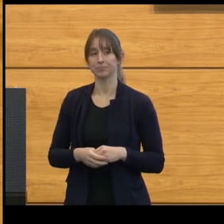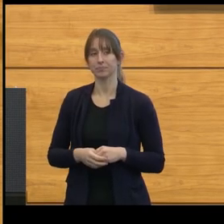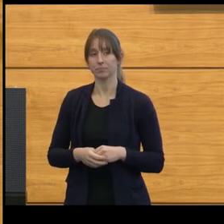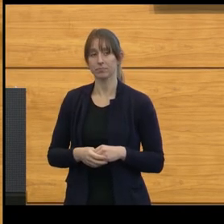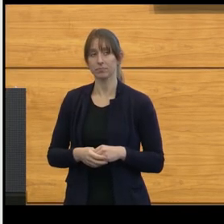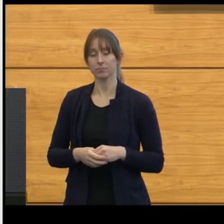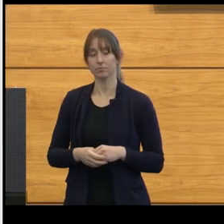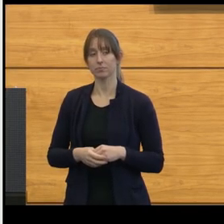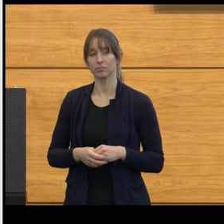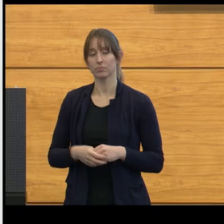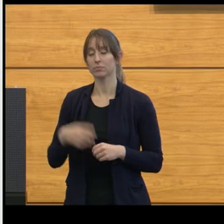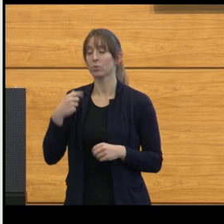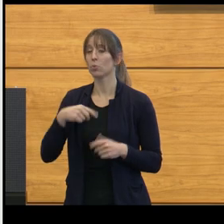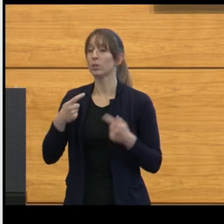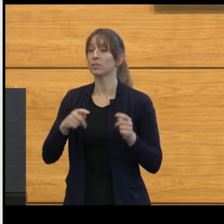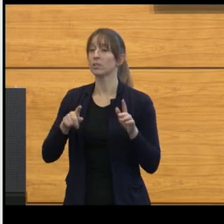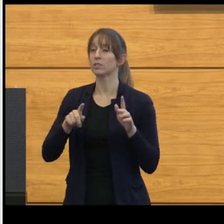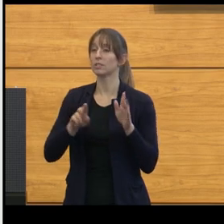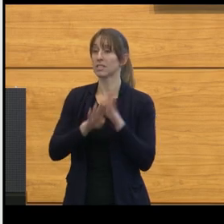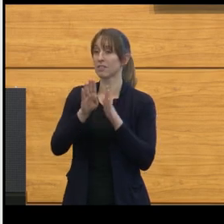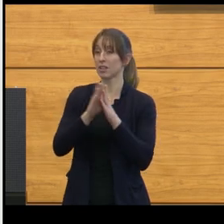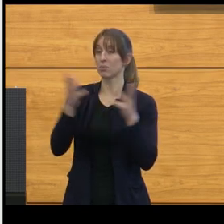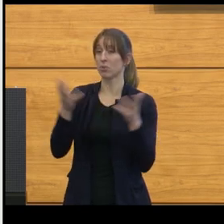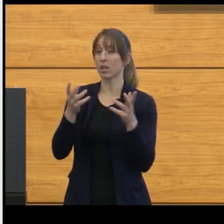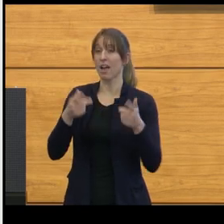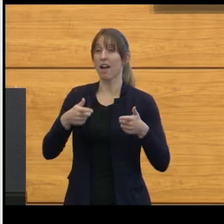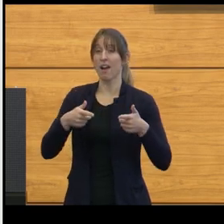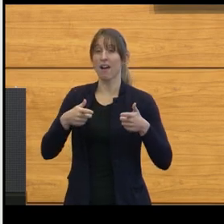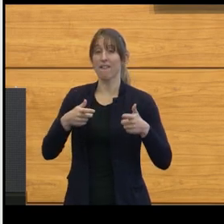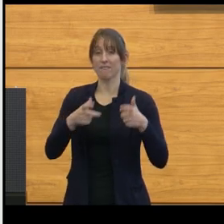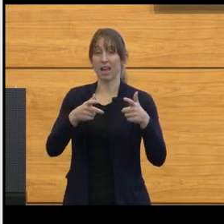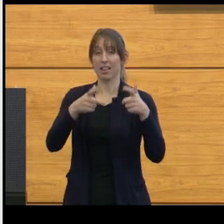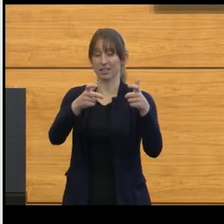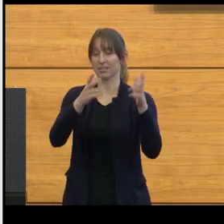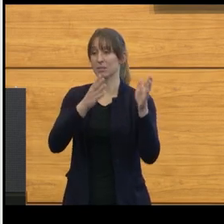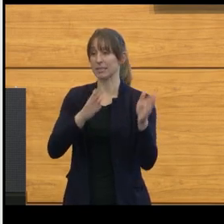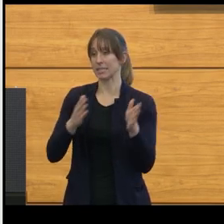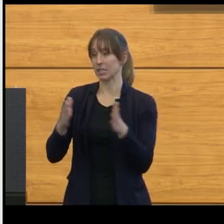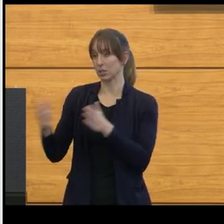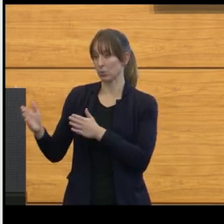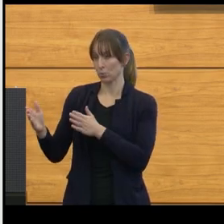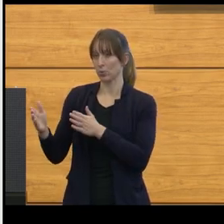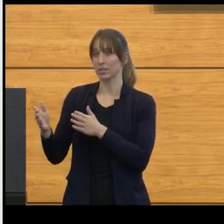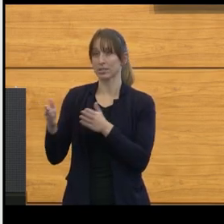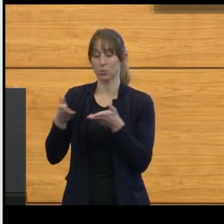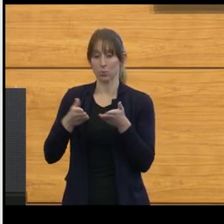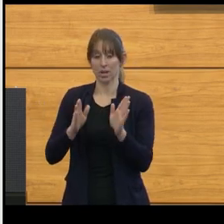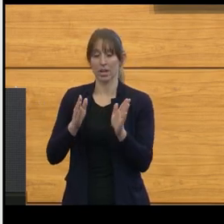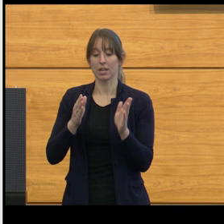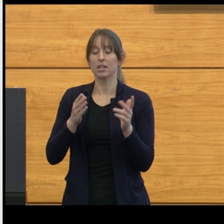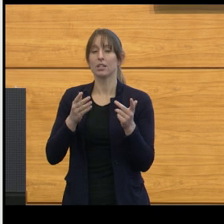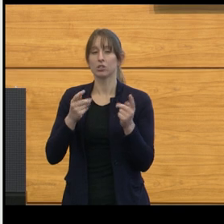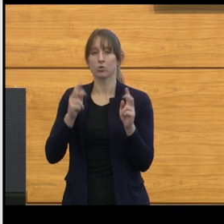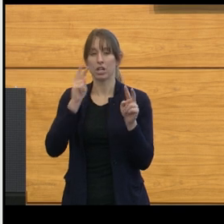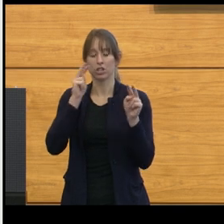was a rapid sequencing methodology, using Raman technology, to actually look at tumor margins